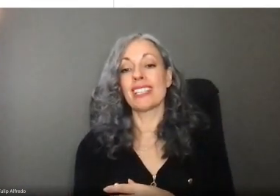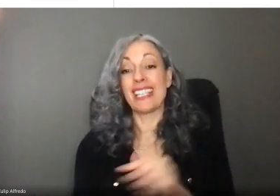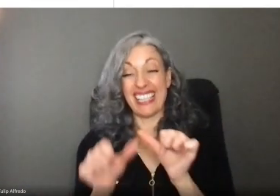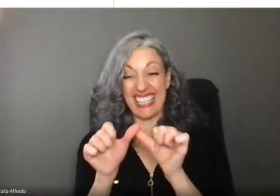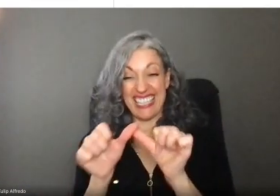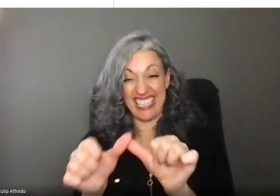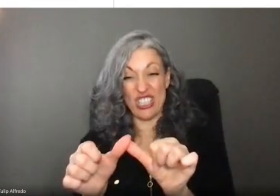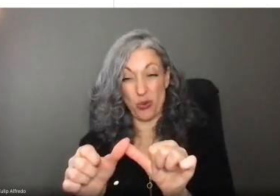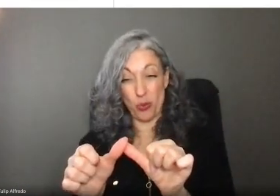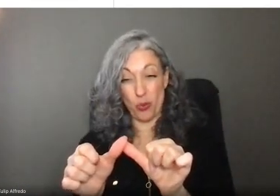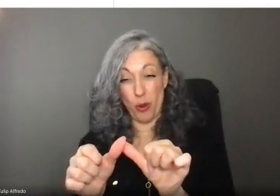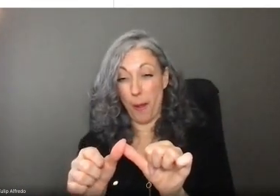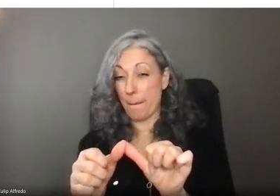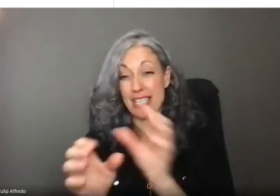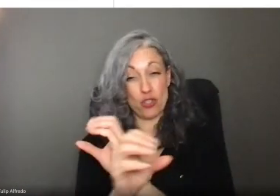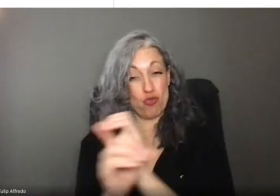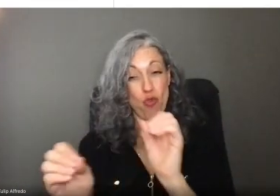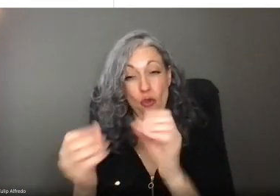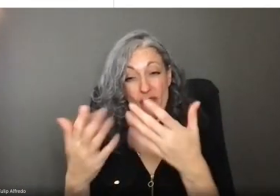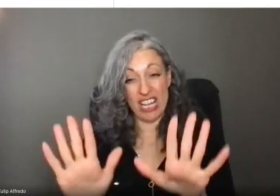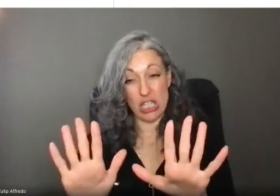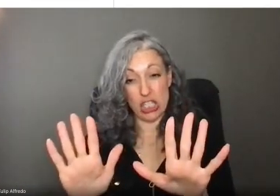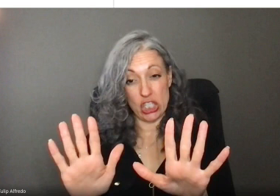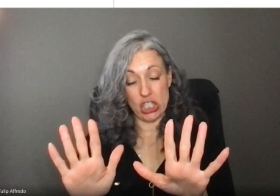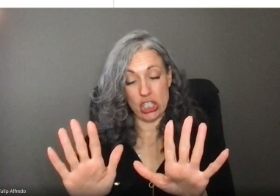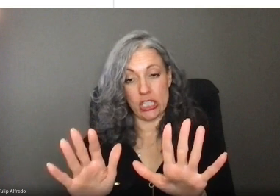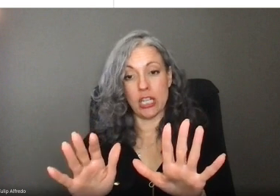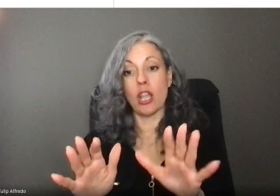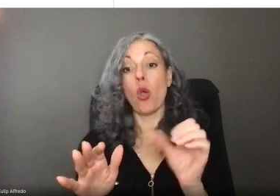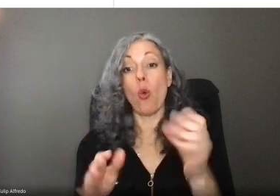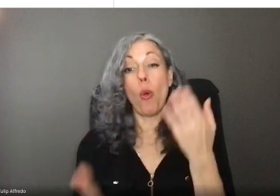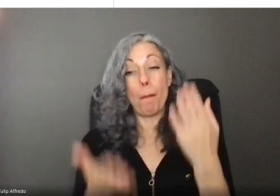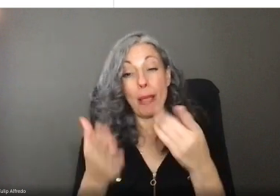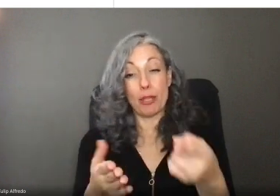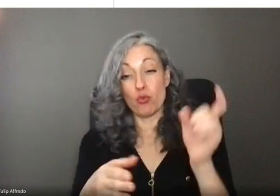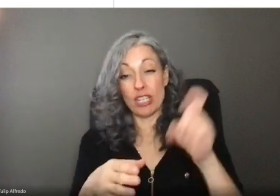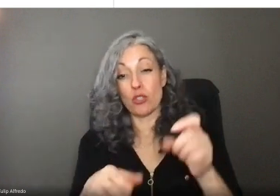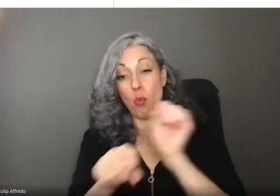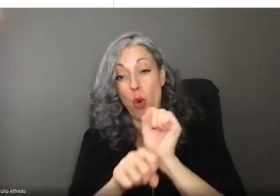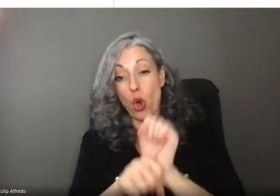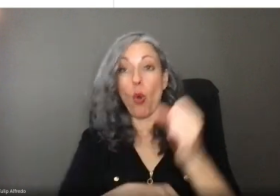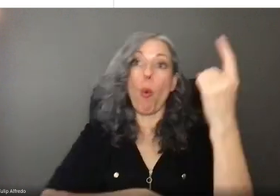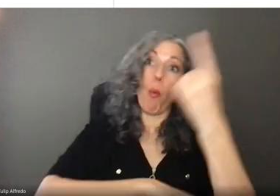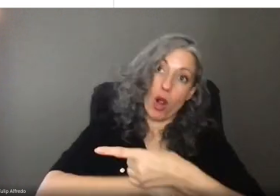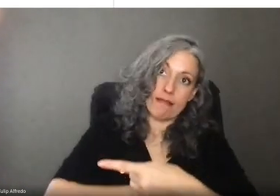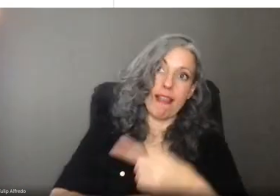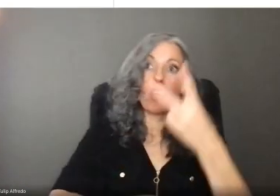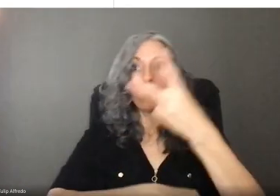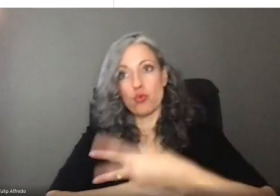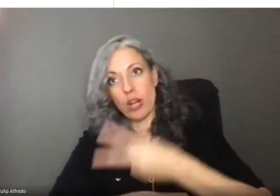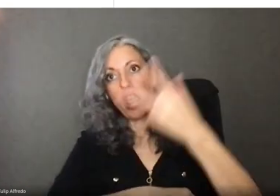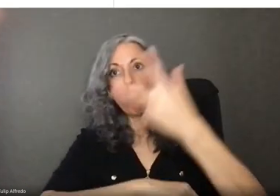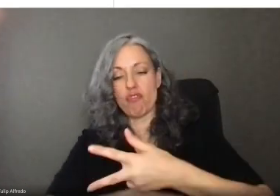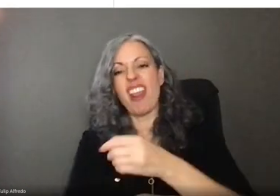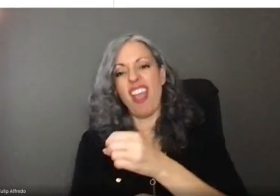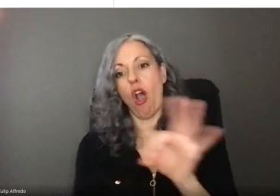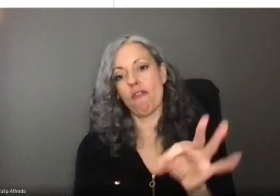between the start dates and dates of your leave. Intermittent means that you will work some of the dates between the start dates and dates of your leave.